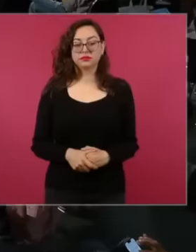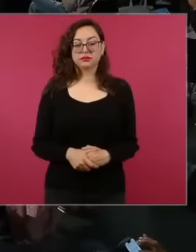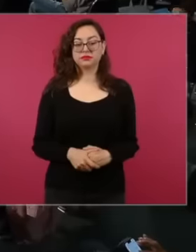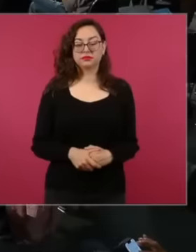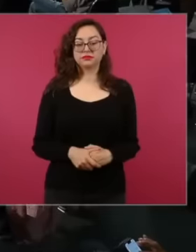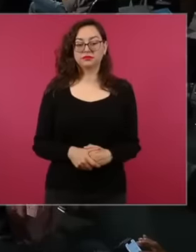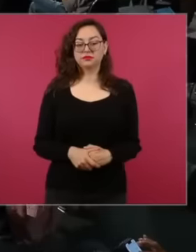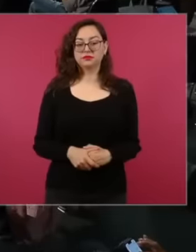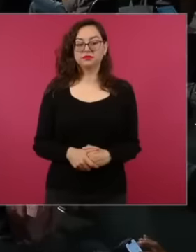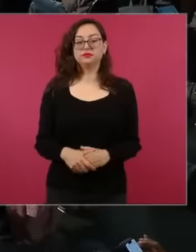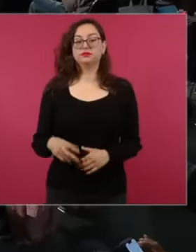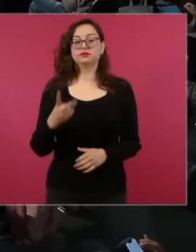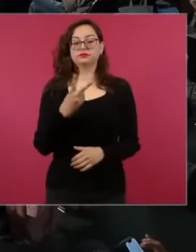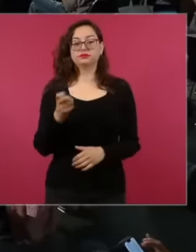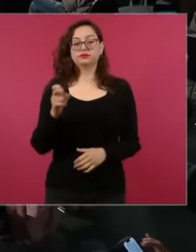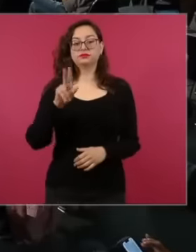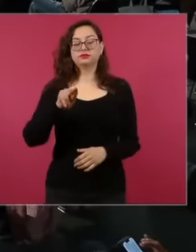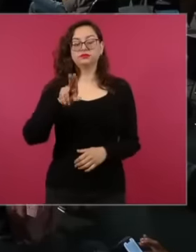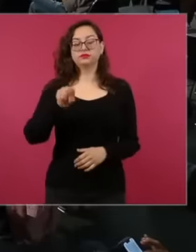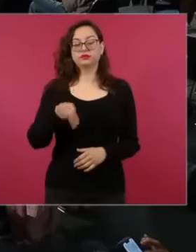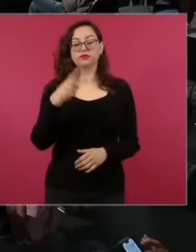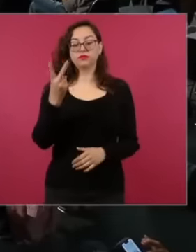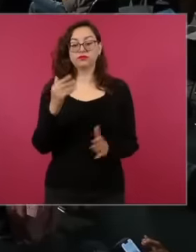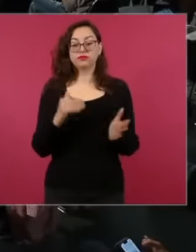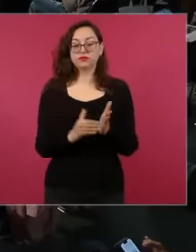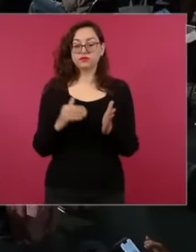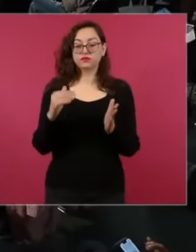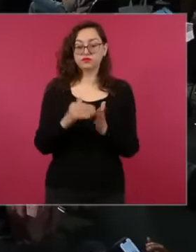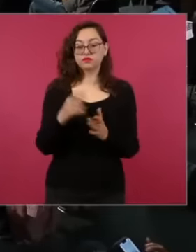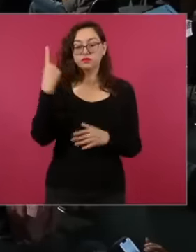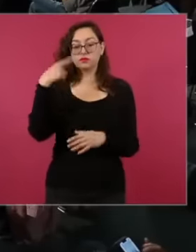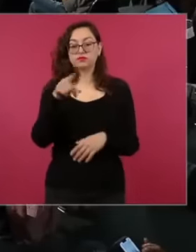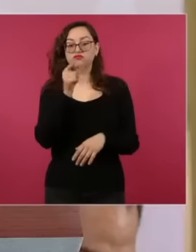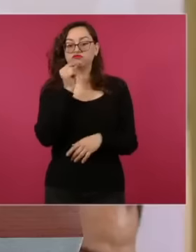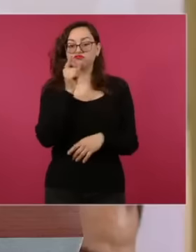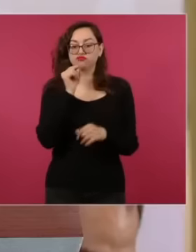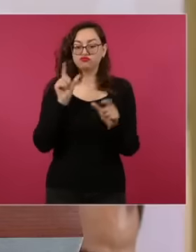282 million in escorts that